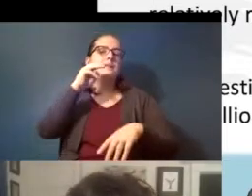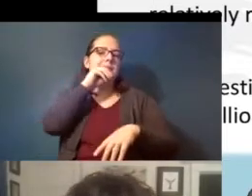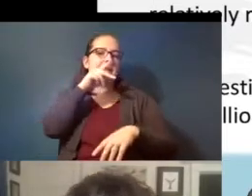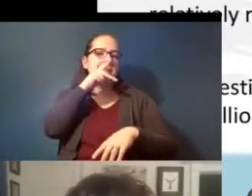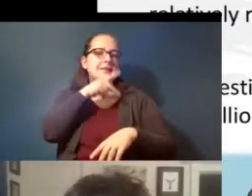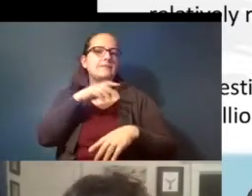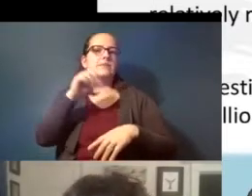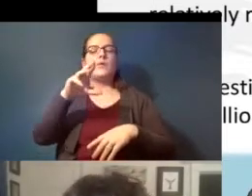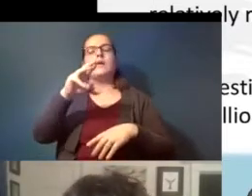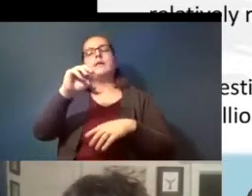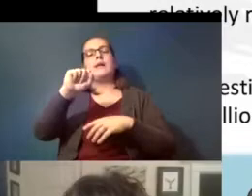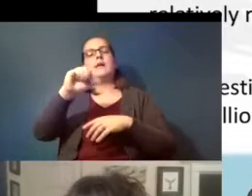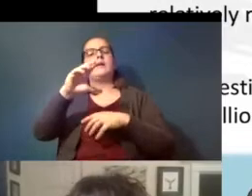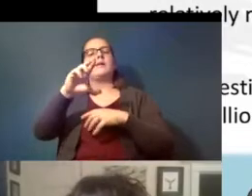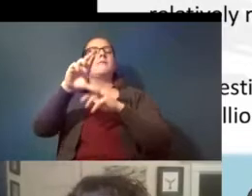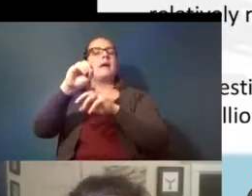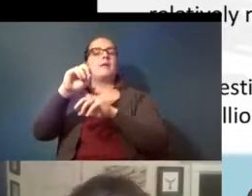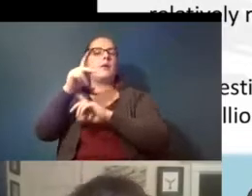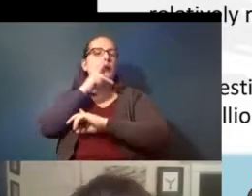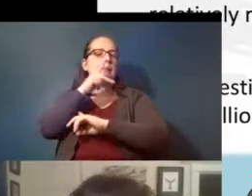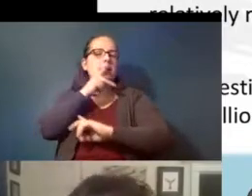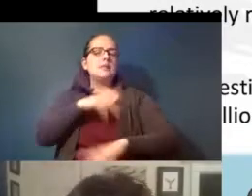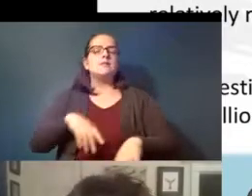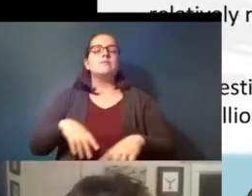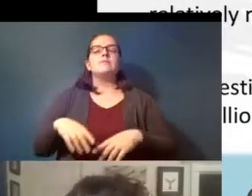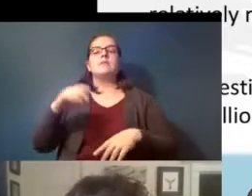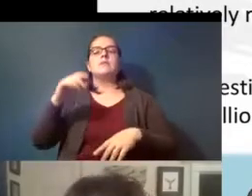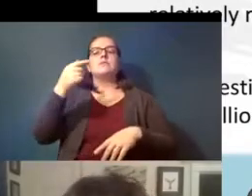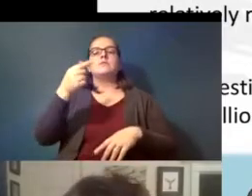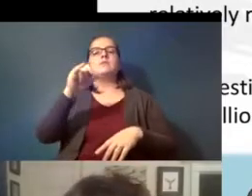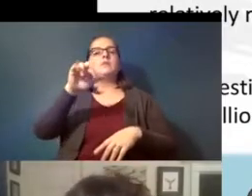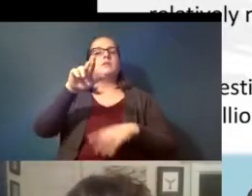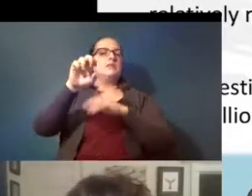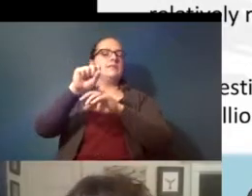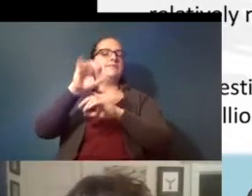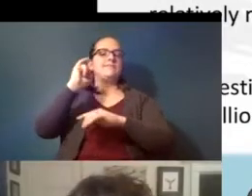macro plastics um what the gyres the oceanic gyres are good examples of that